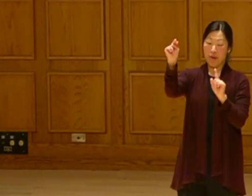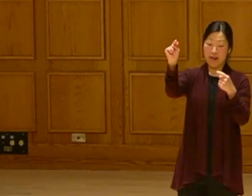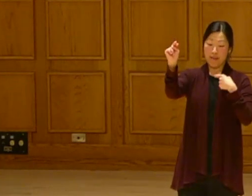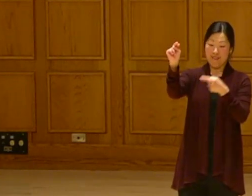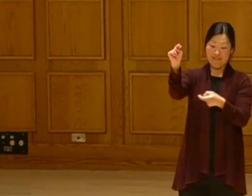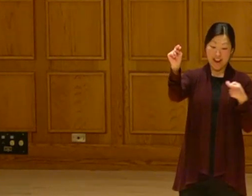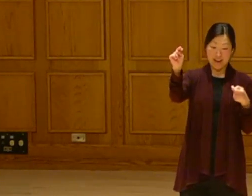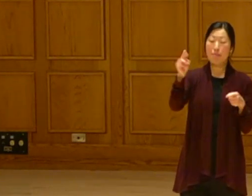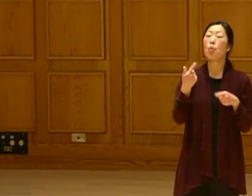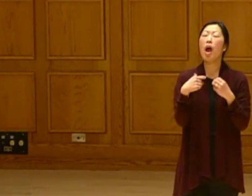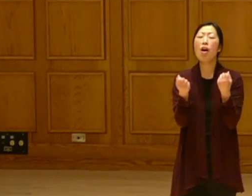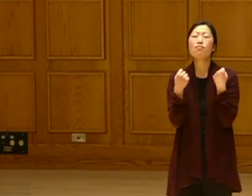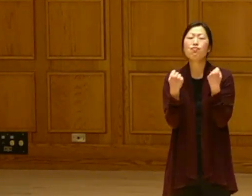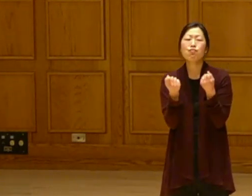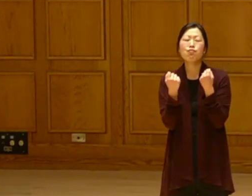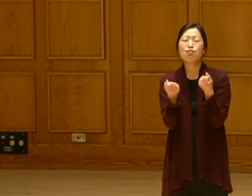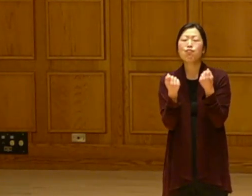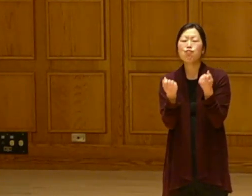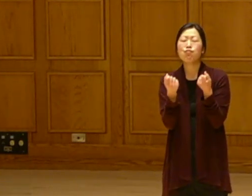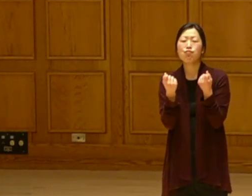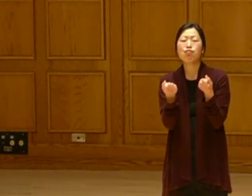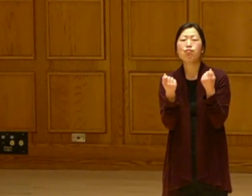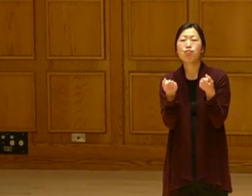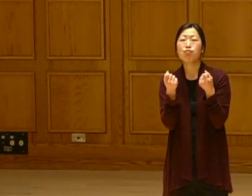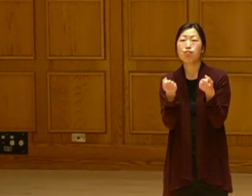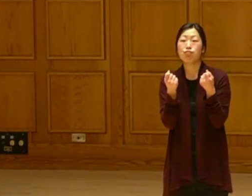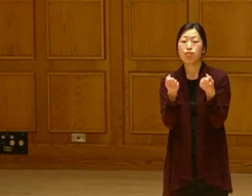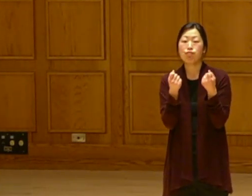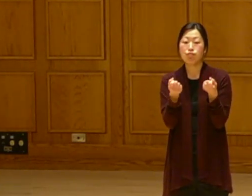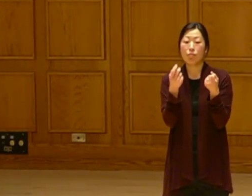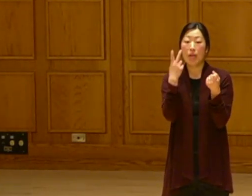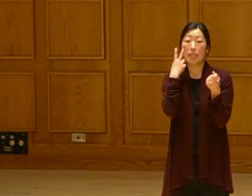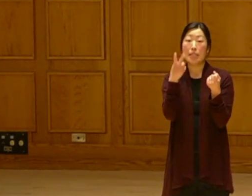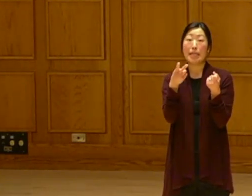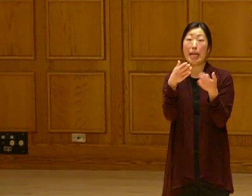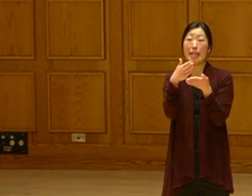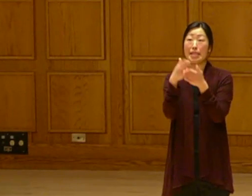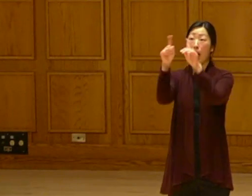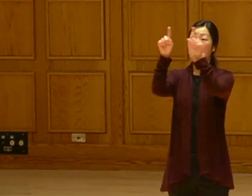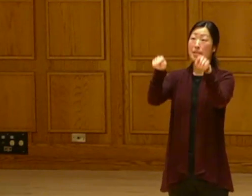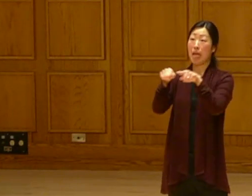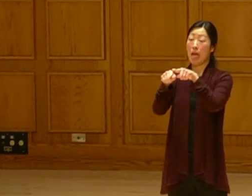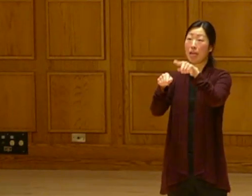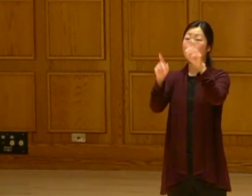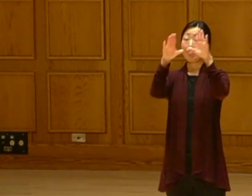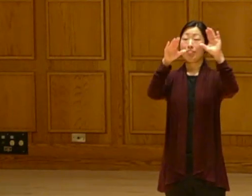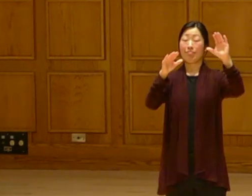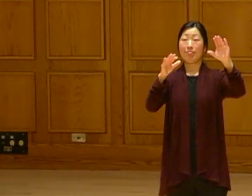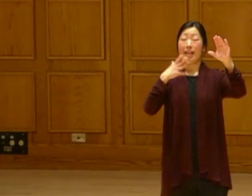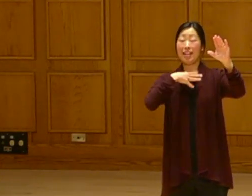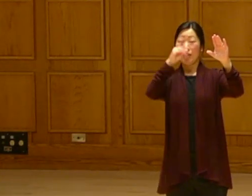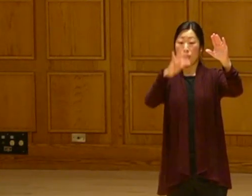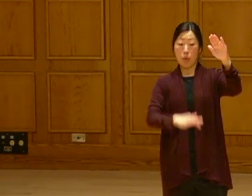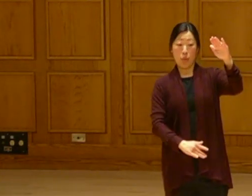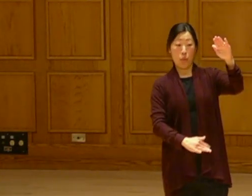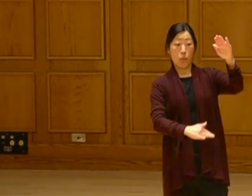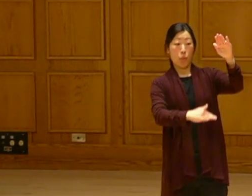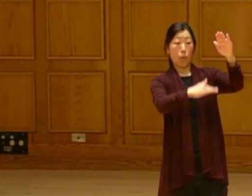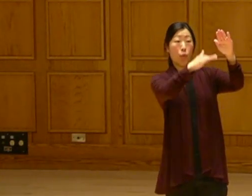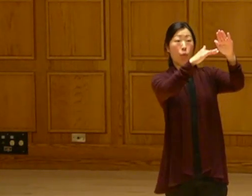I know you are further north. I should expect more snow. As we were driving in seeing the snow piled up to the bottom of the